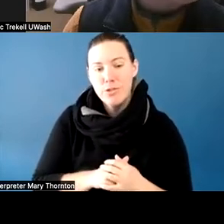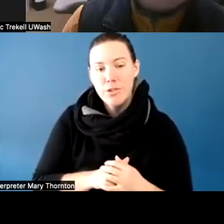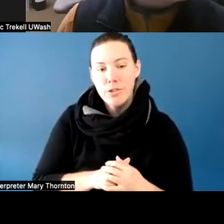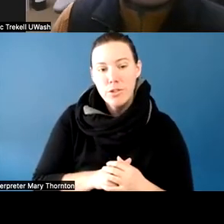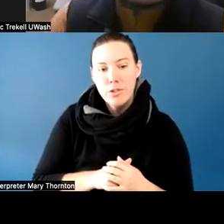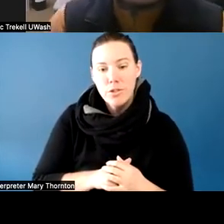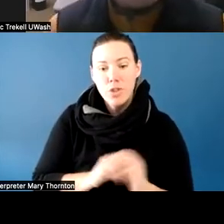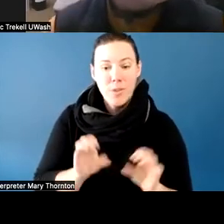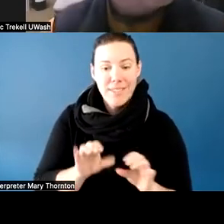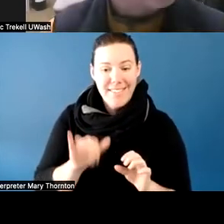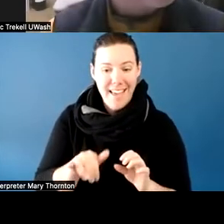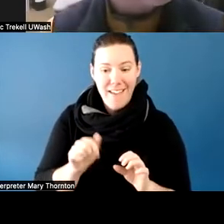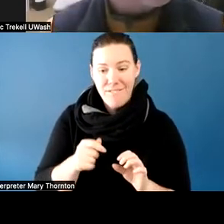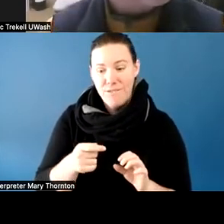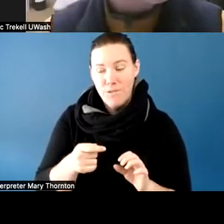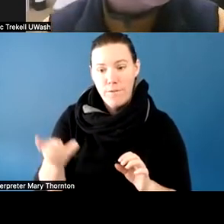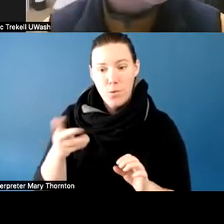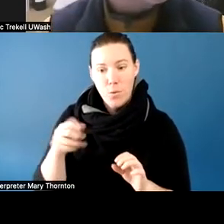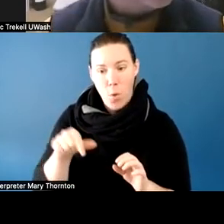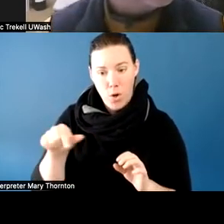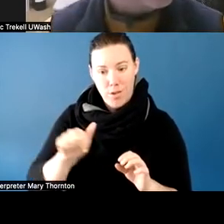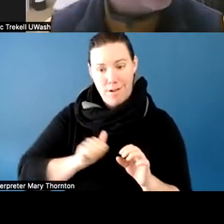before she took on that responsibility for herself.